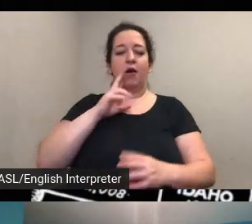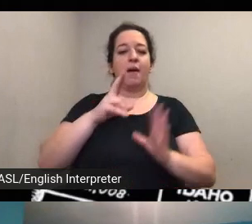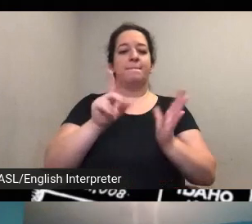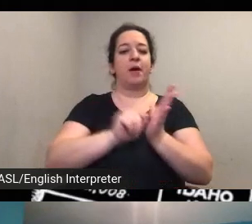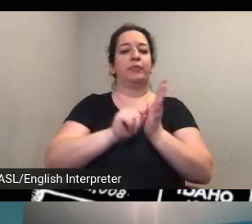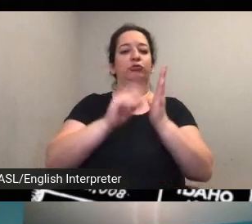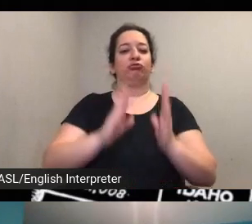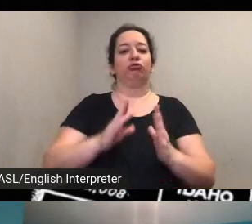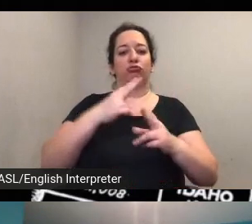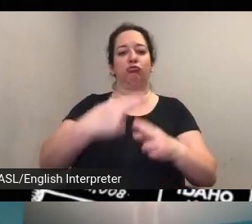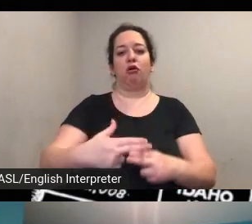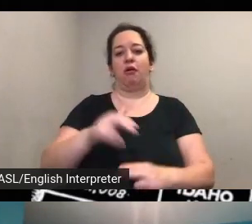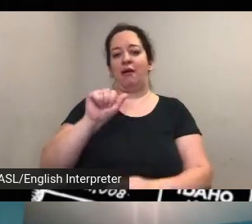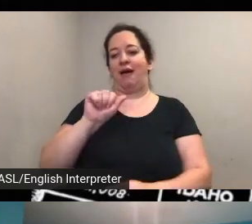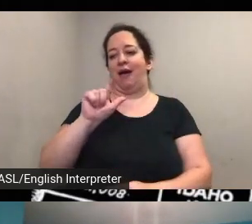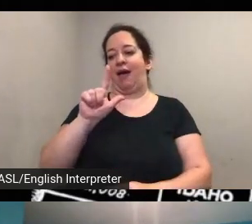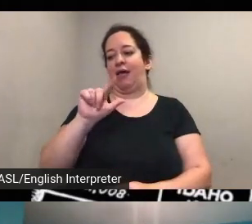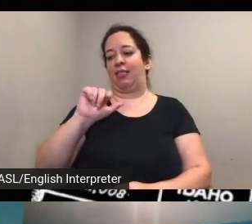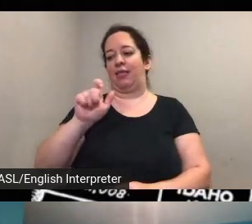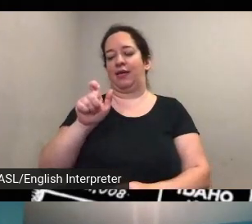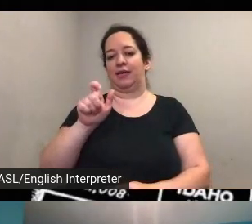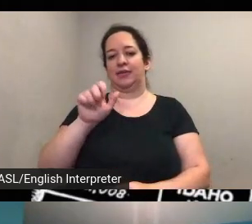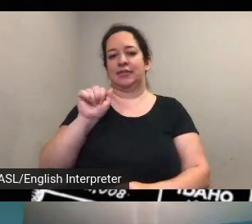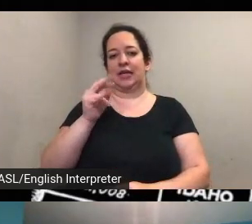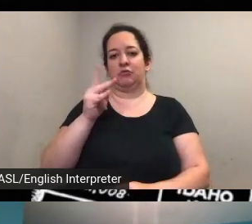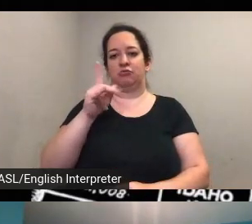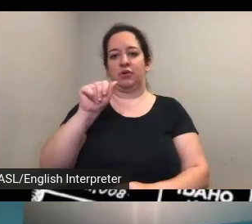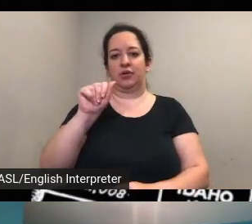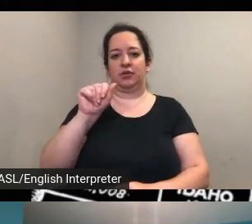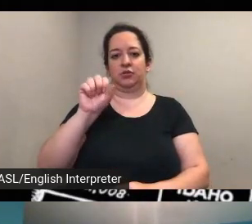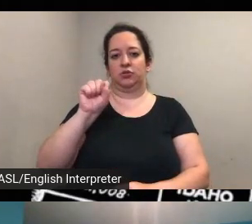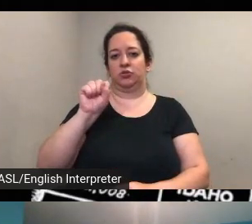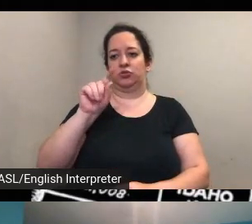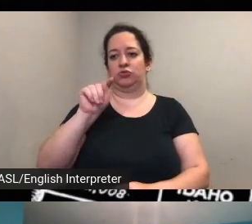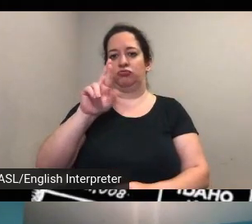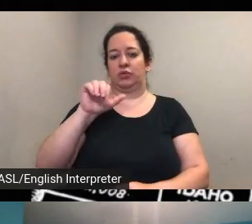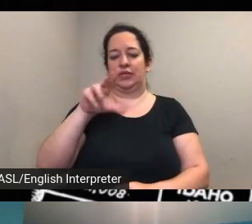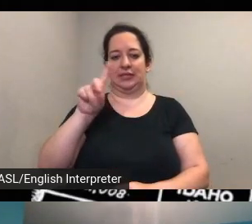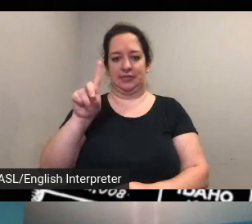those biographical database entries when they're available